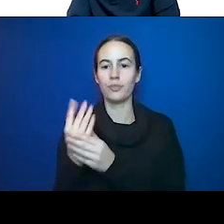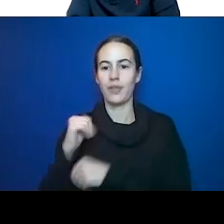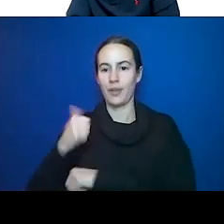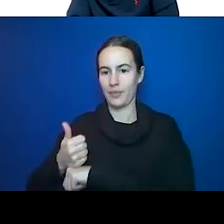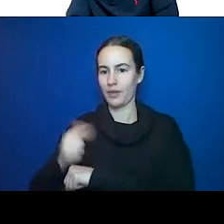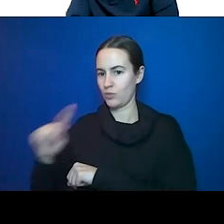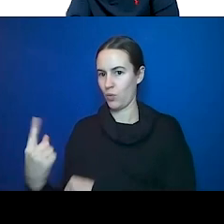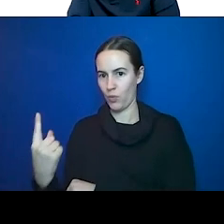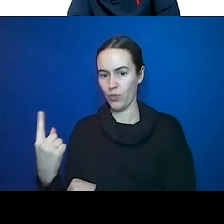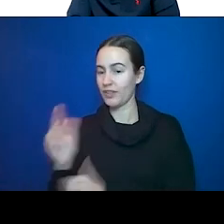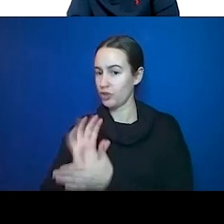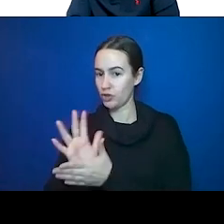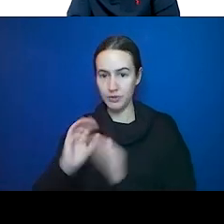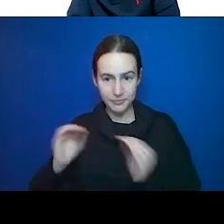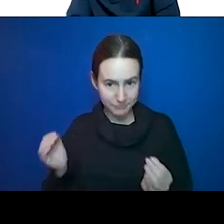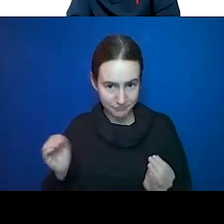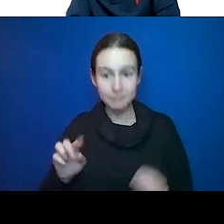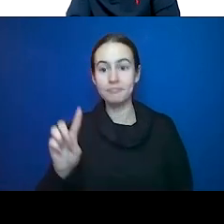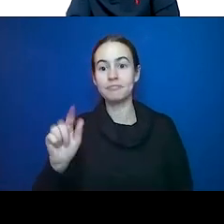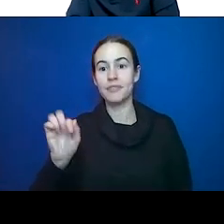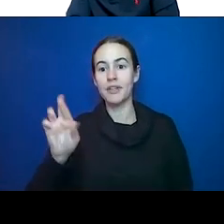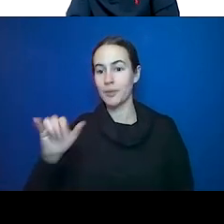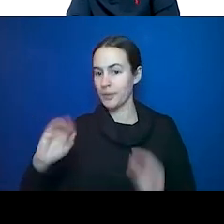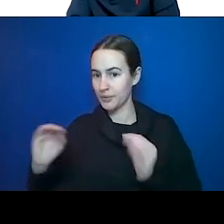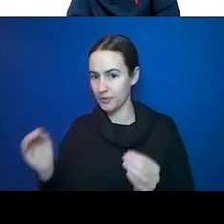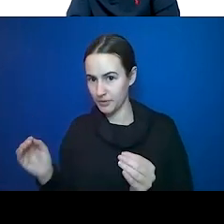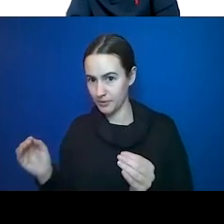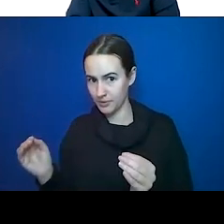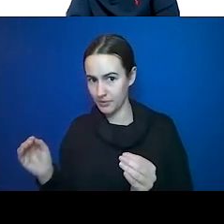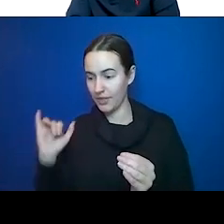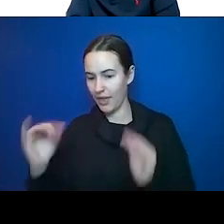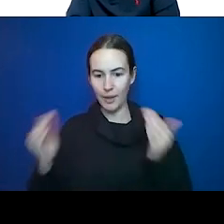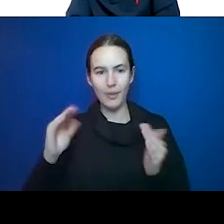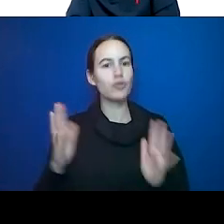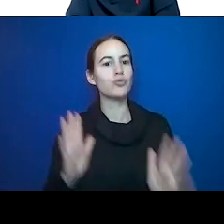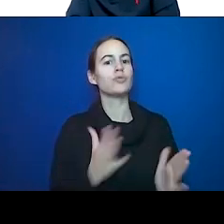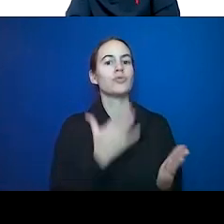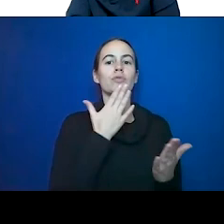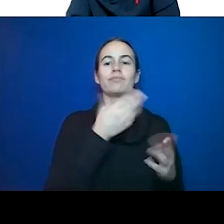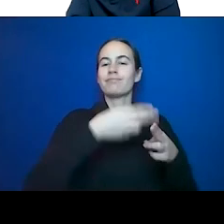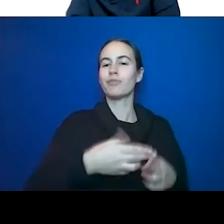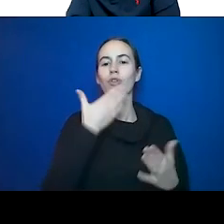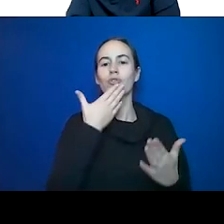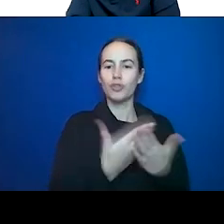products, versus just a good diet. And 32% higher level of